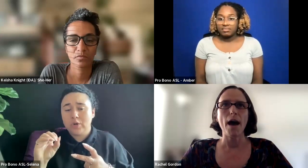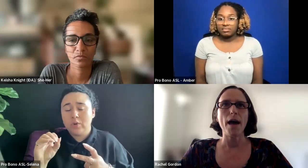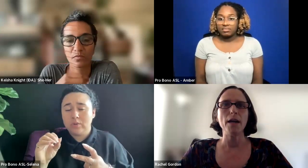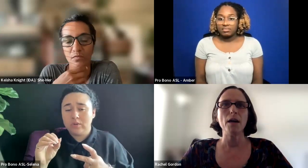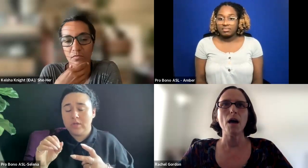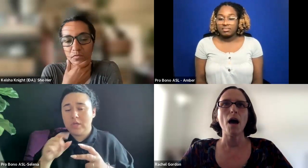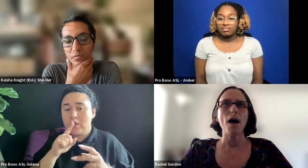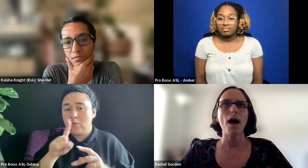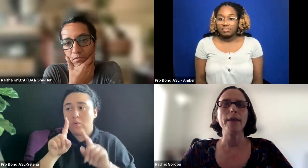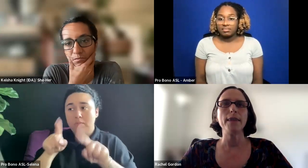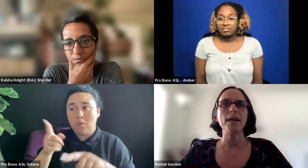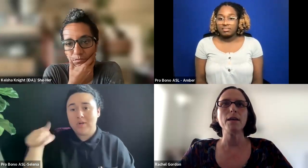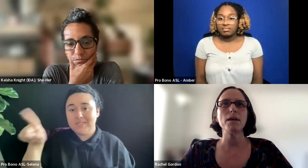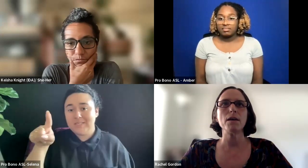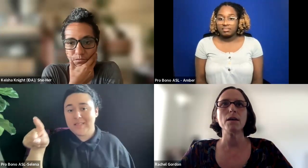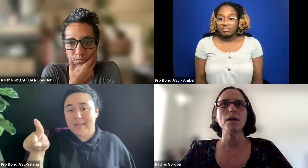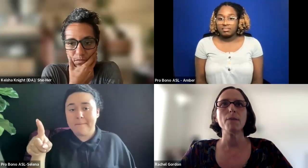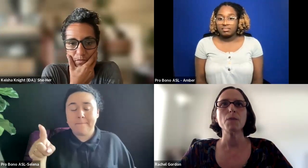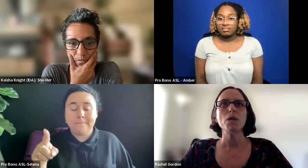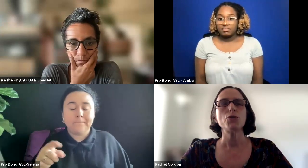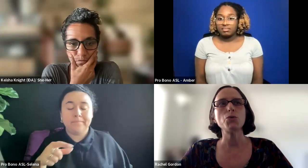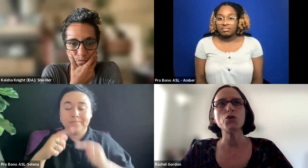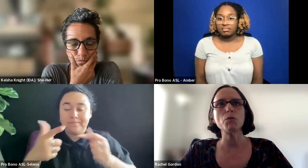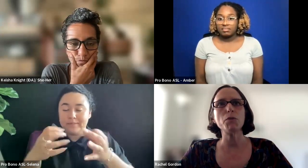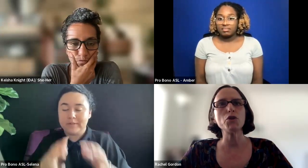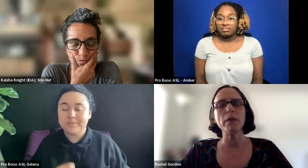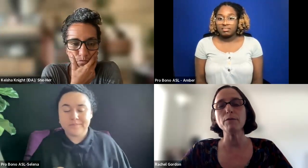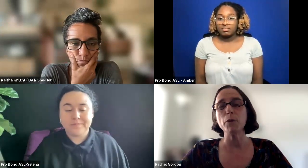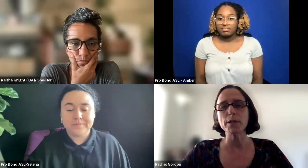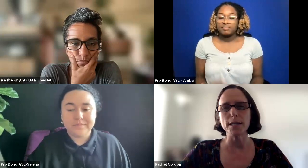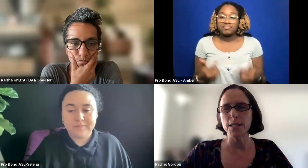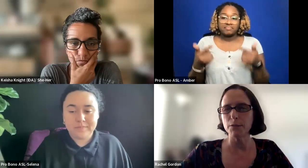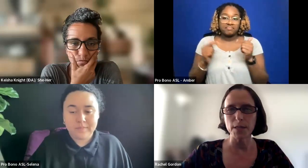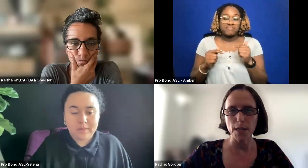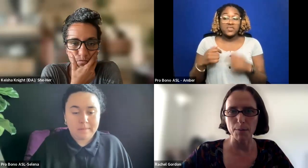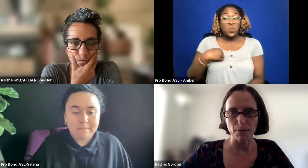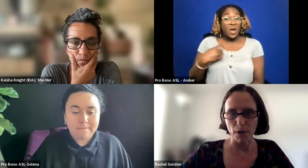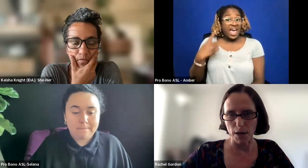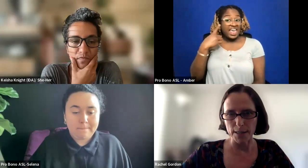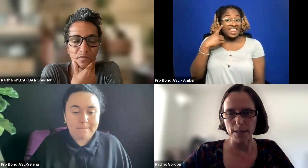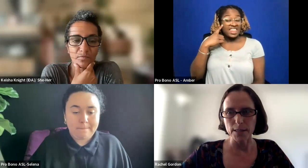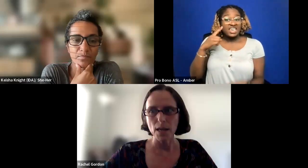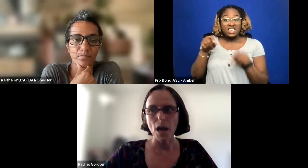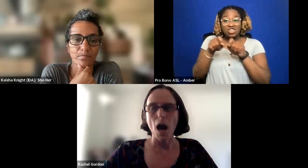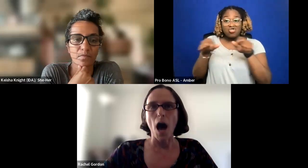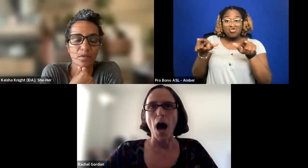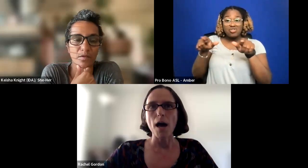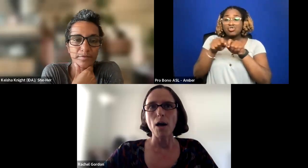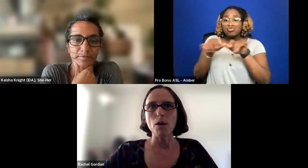I THINK SO DISTRIBUTORS MIGHT FOCUS ON DIFFERENT TYPES OF AUDIENCES. IN OTHER WORDS, DISTRIBUTORS